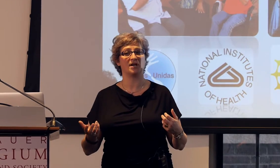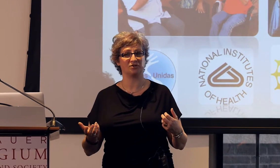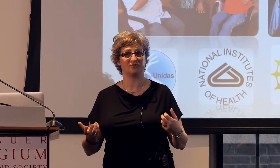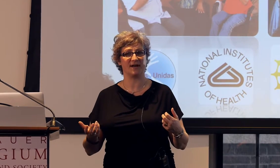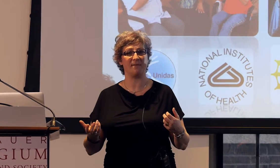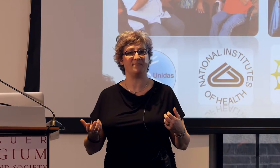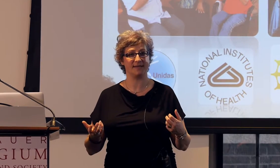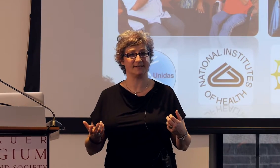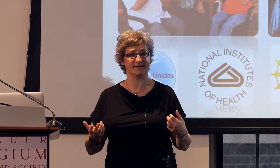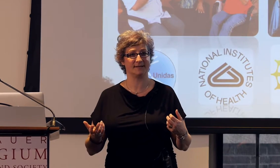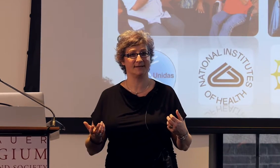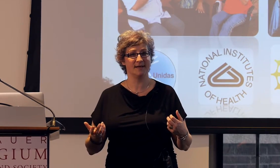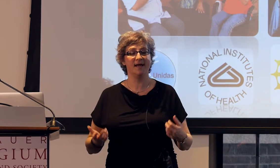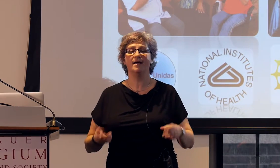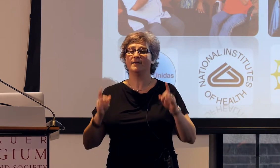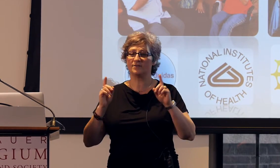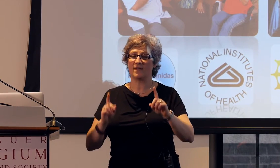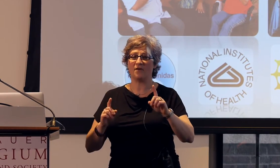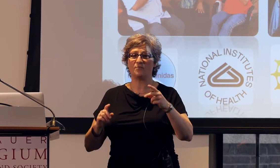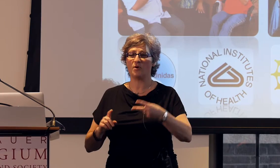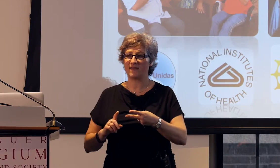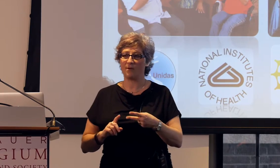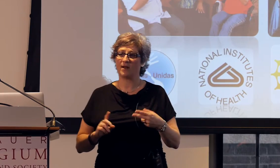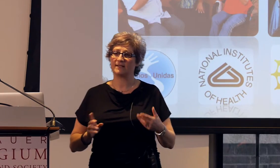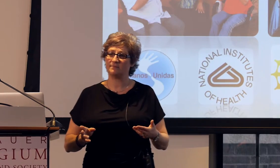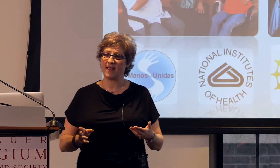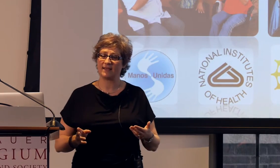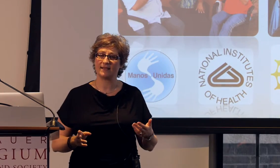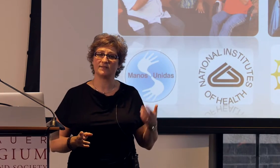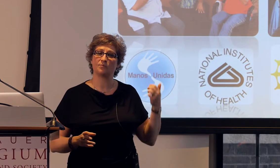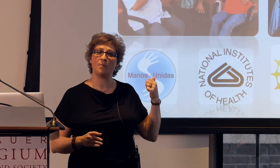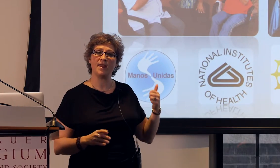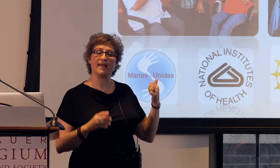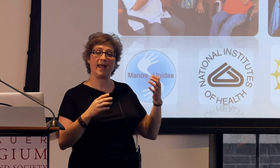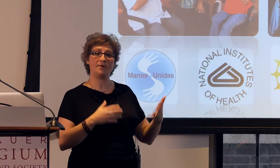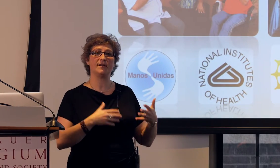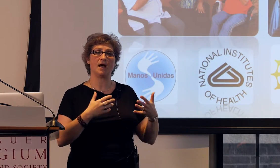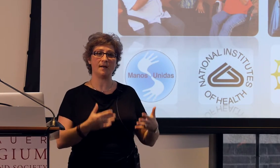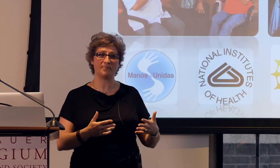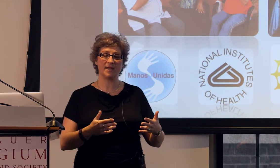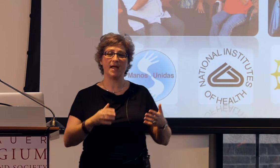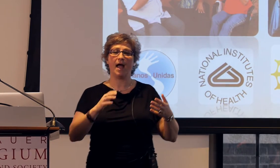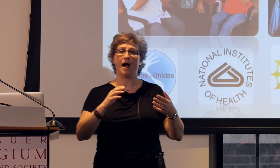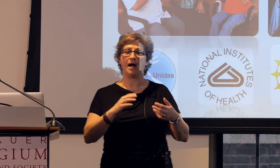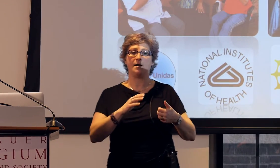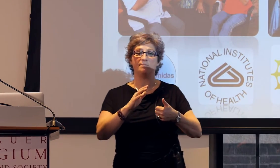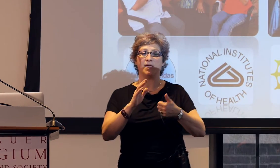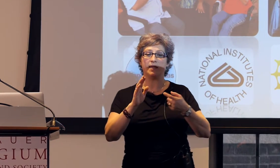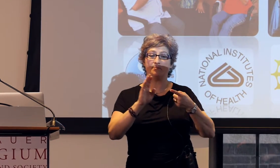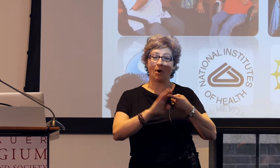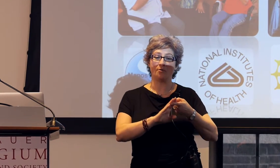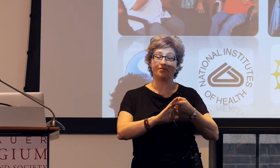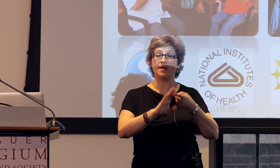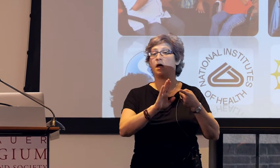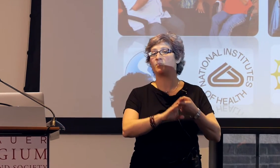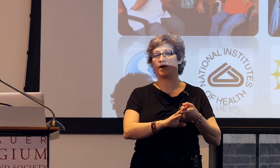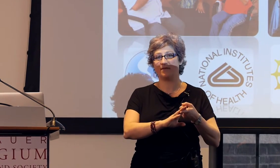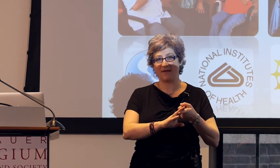gesturey and basic. So the other point that I wanted to make is that when we counted up both the number of events